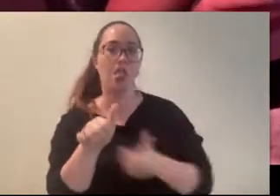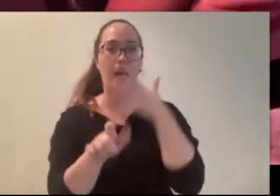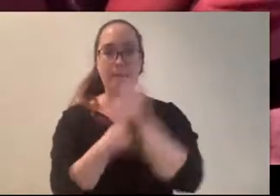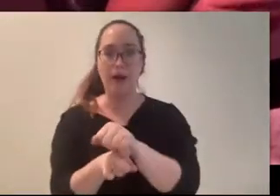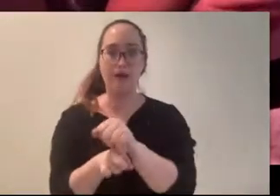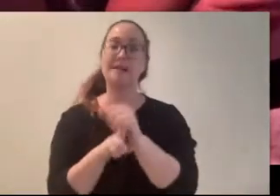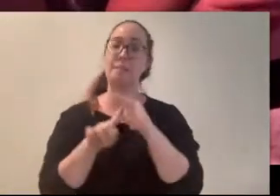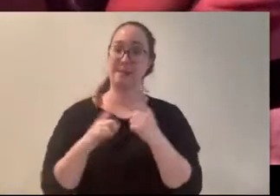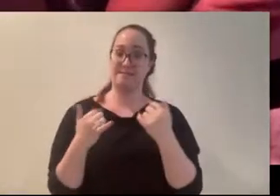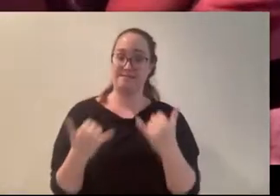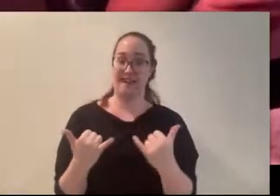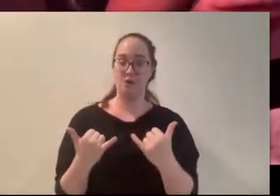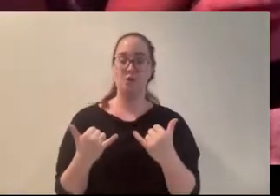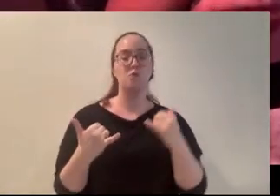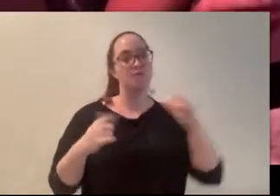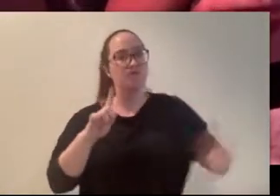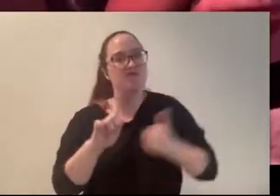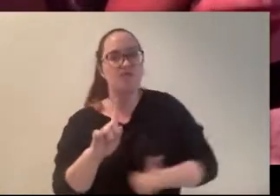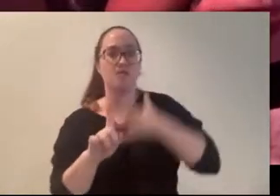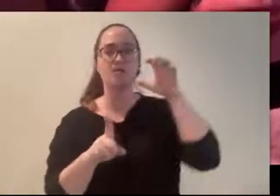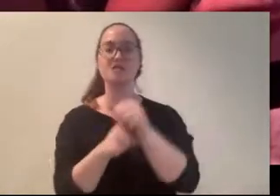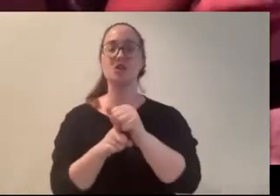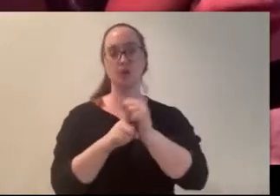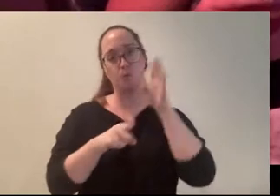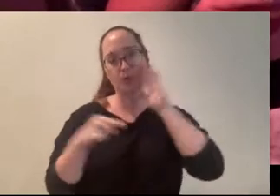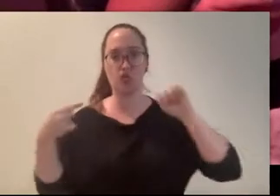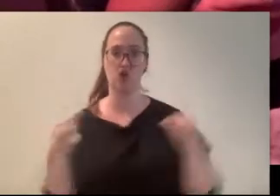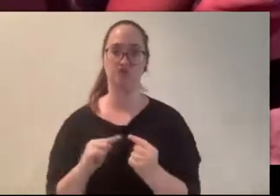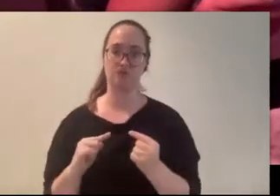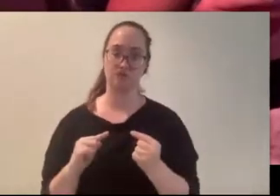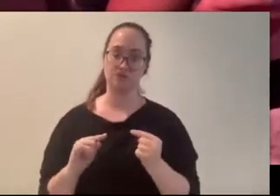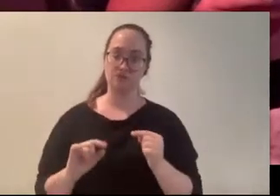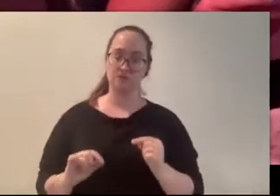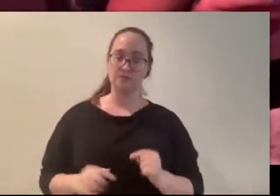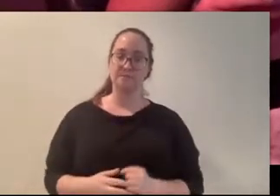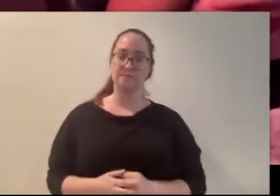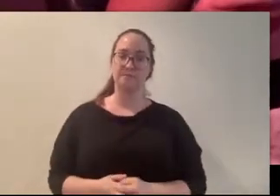she’s going to make it hurt. At least, that’s the rumor, anyway.